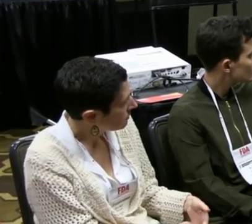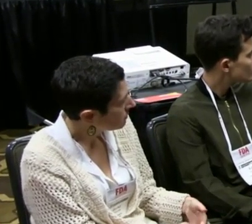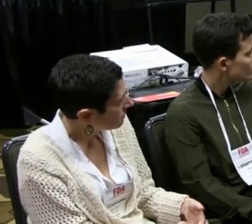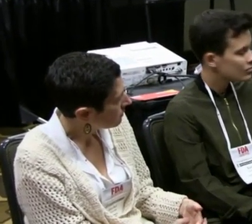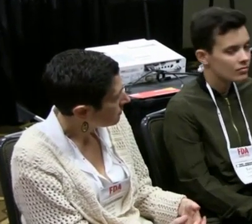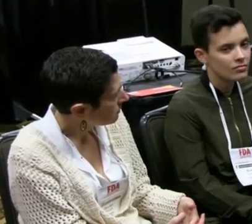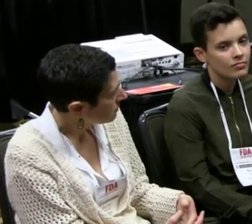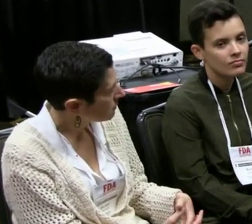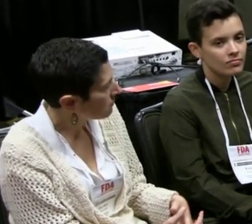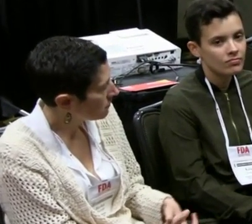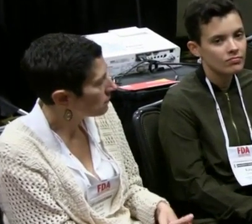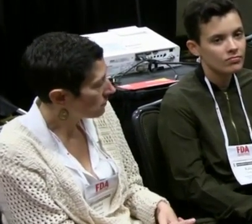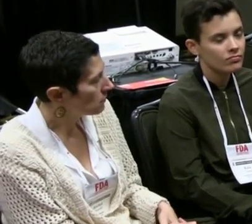is to see American Sign Language,